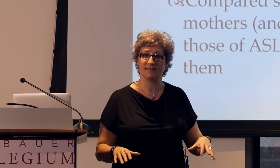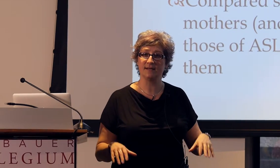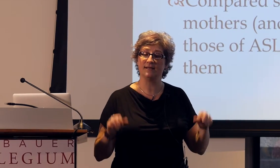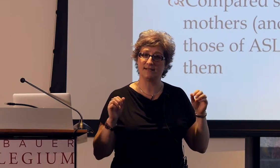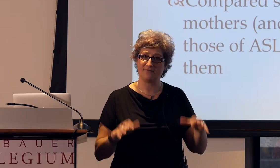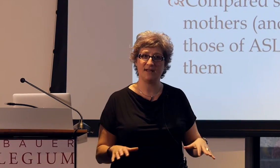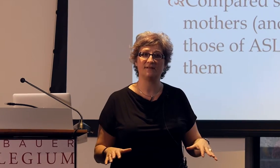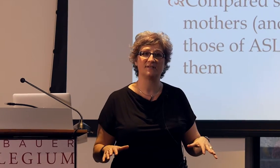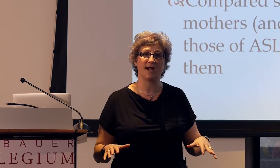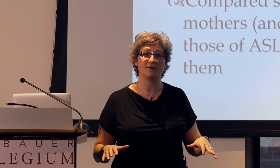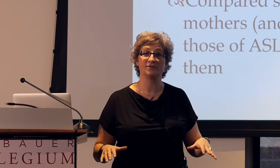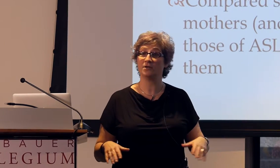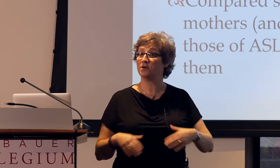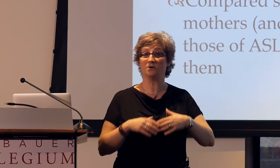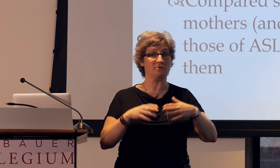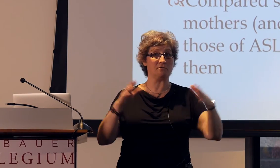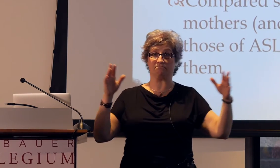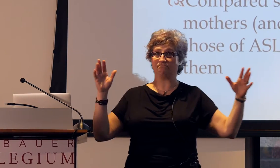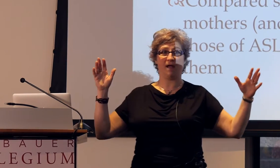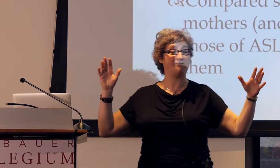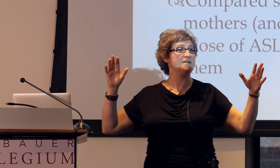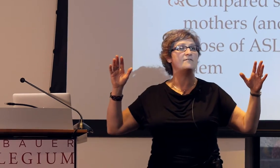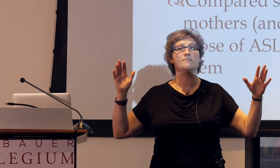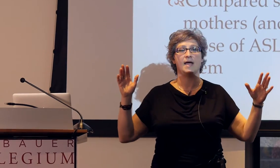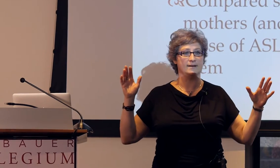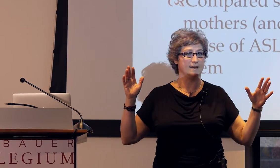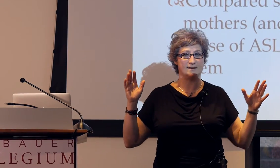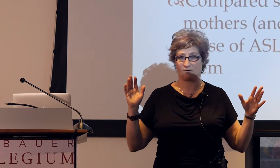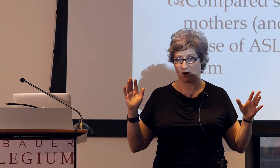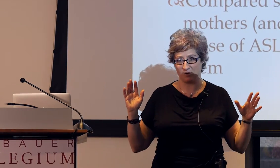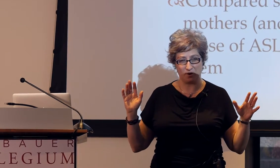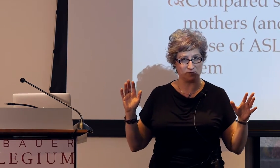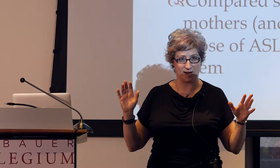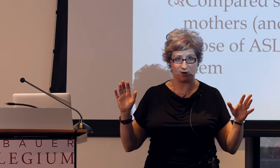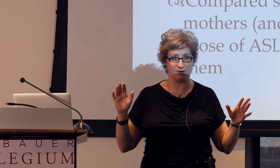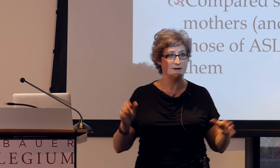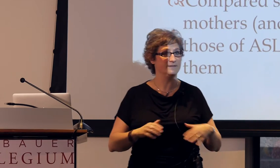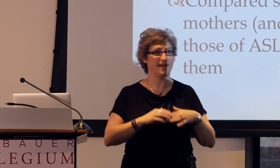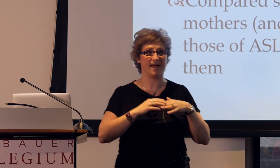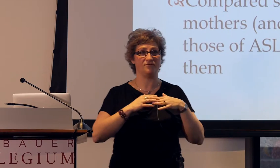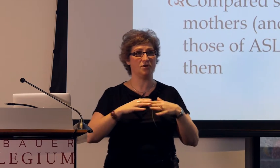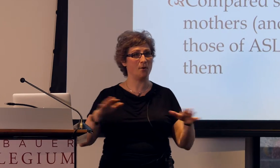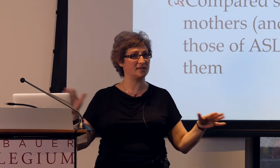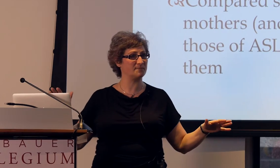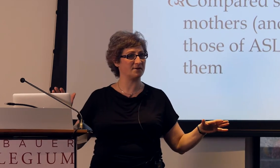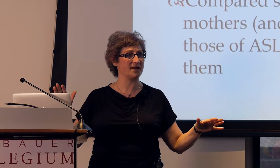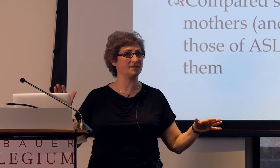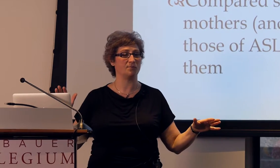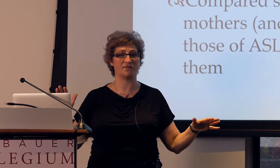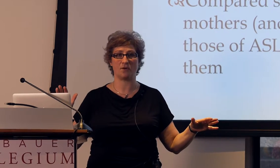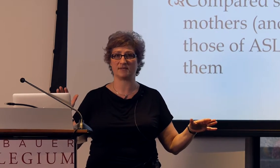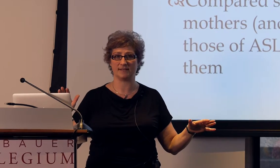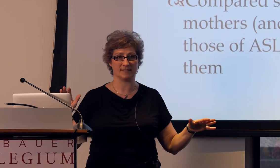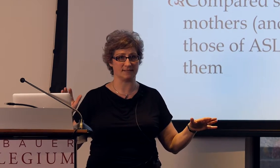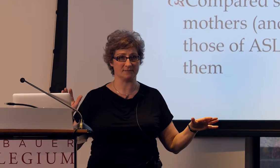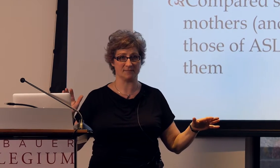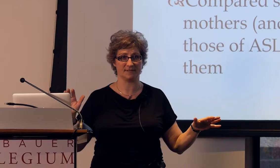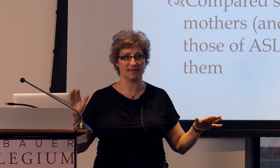deaf native signers, who had never met a Nicaraguan homesigner, they had no experience with homesign systems